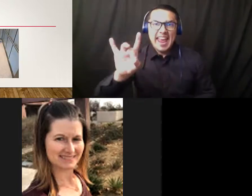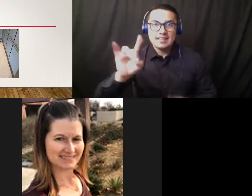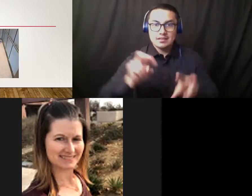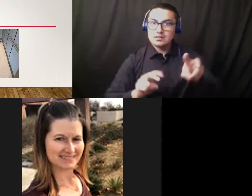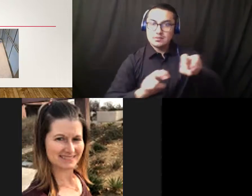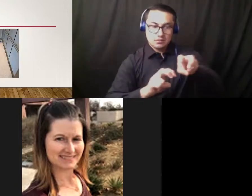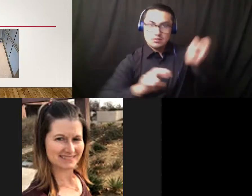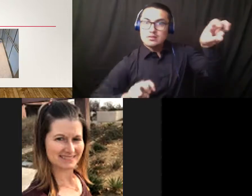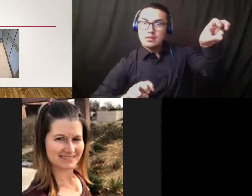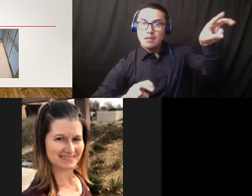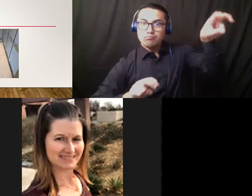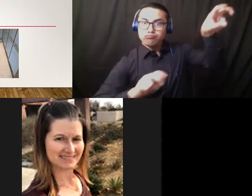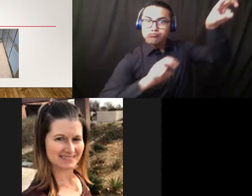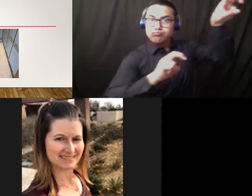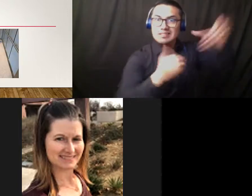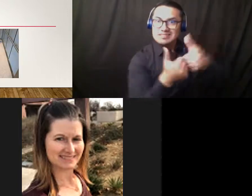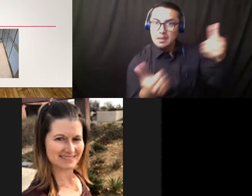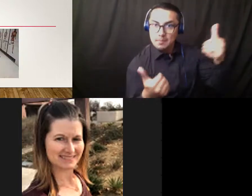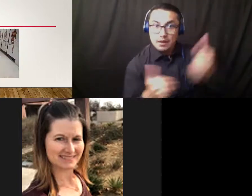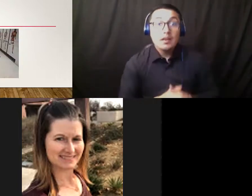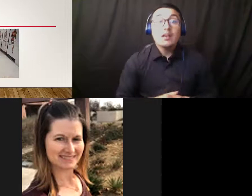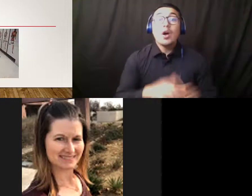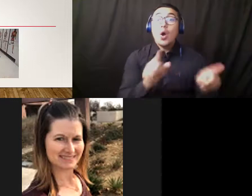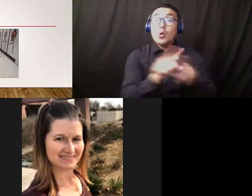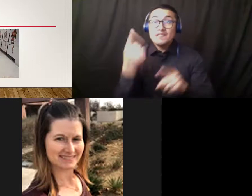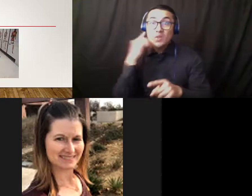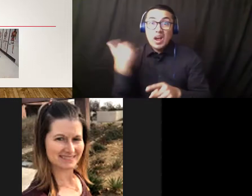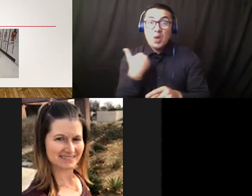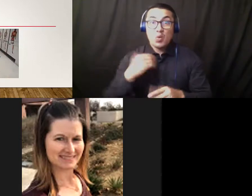What we needed to do for elevators.